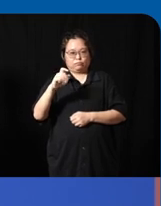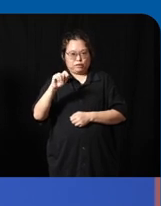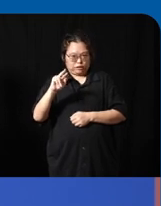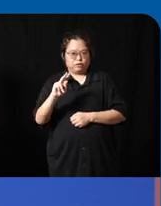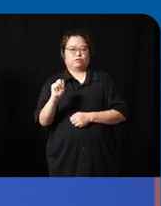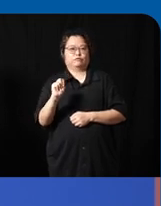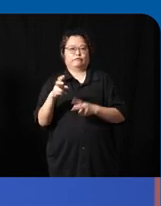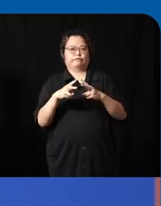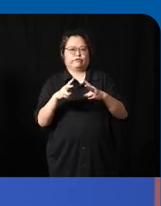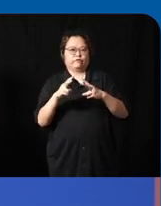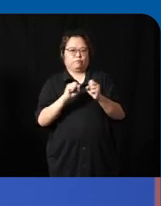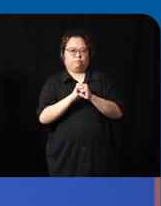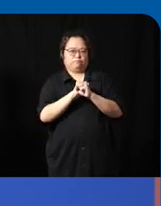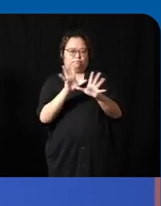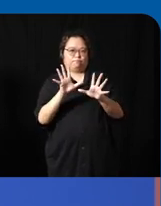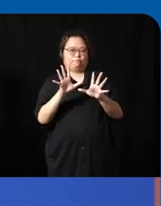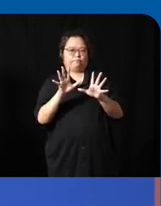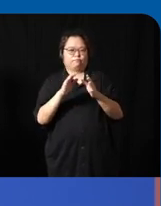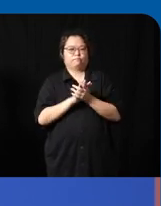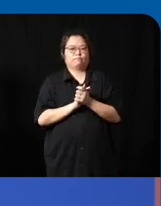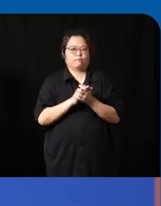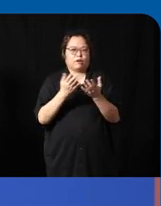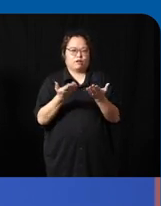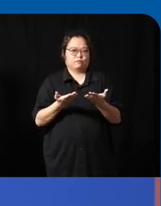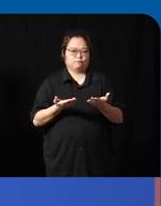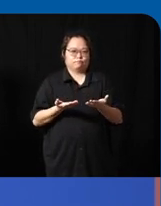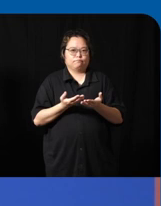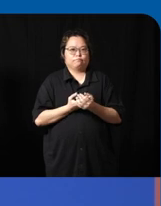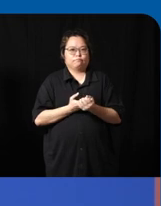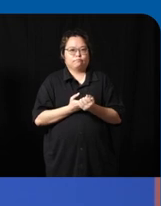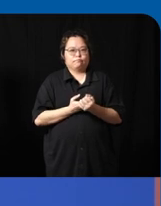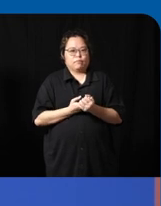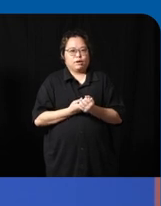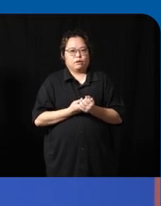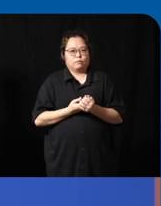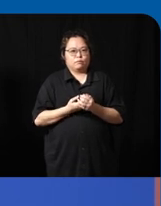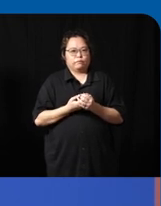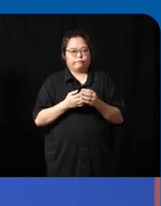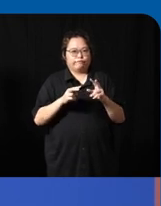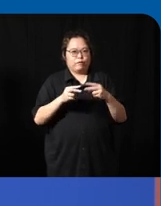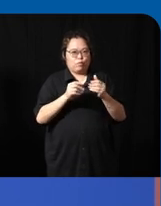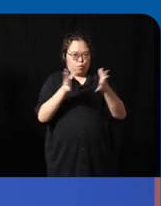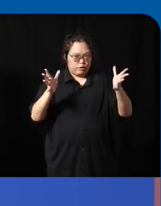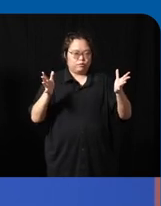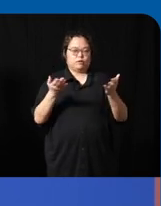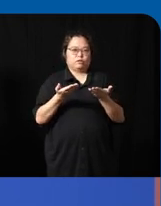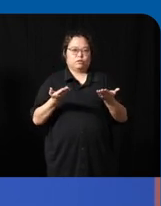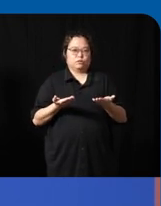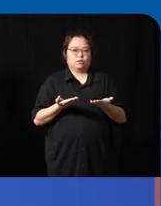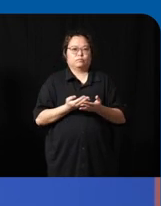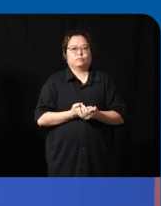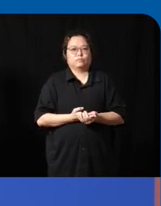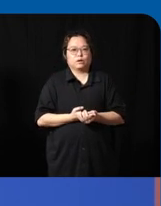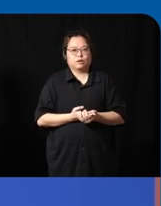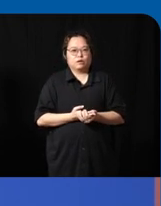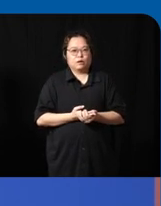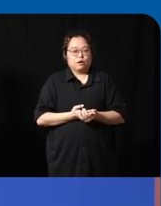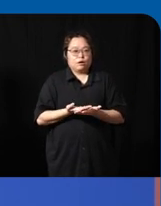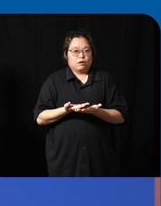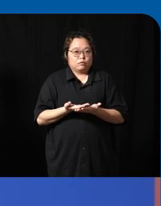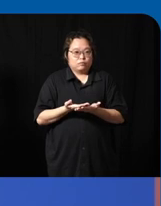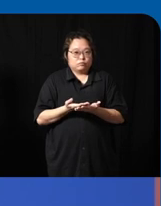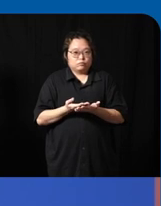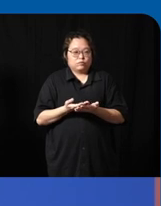to suggest that um it's not just we don't use just use and Tech you know we don't just deploy